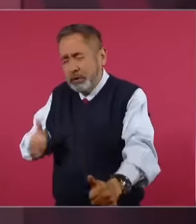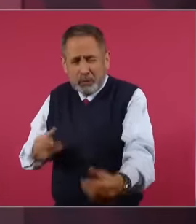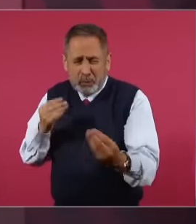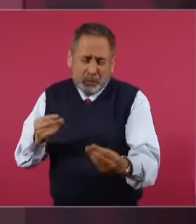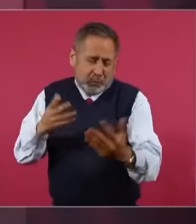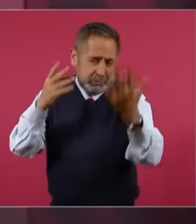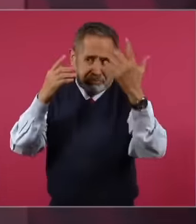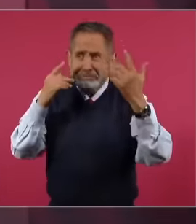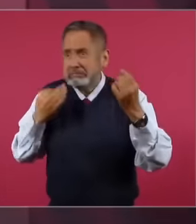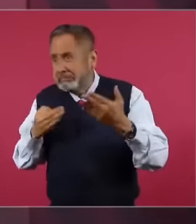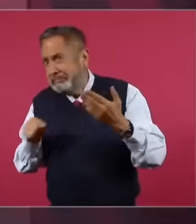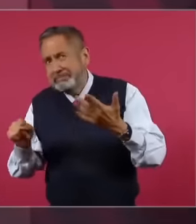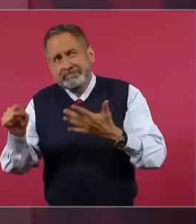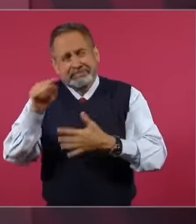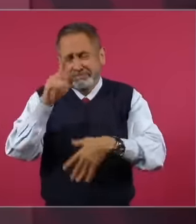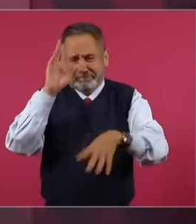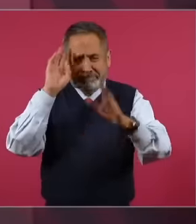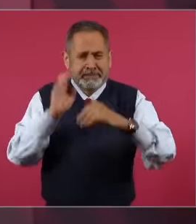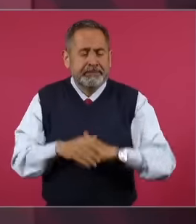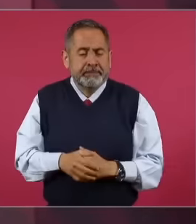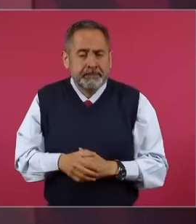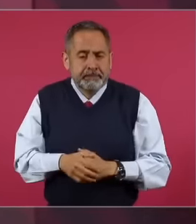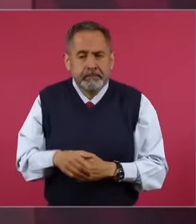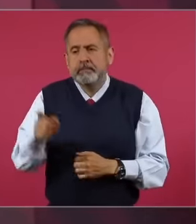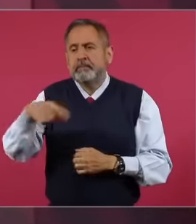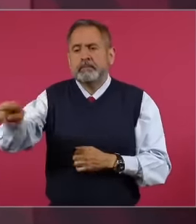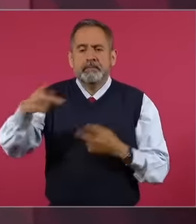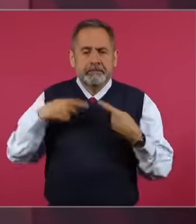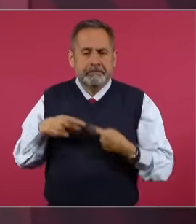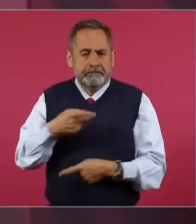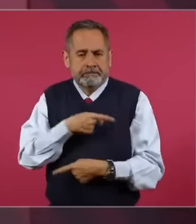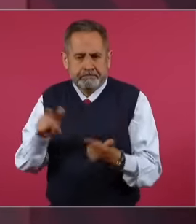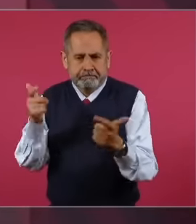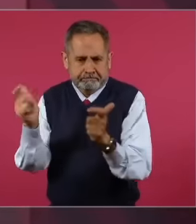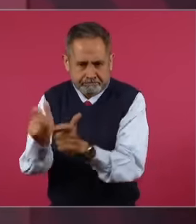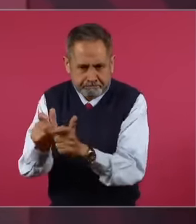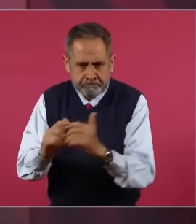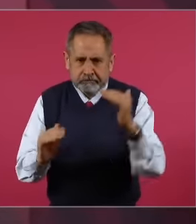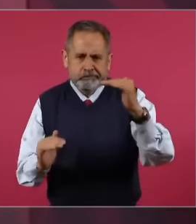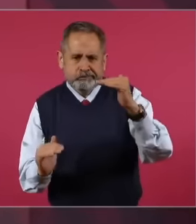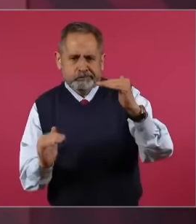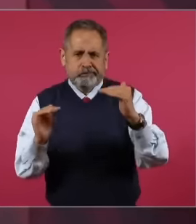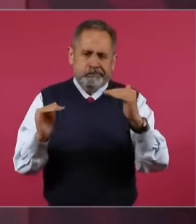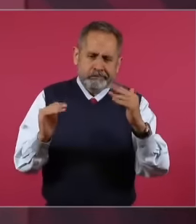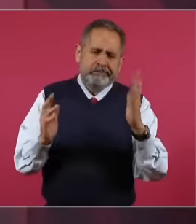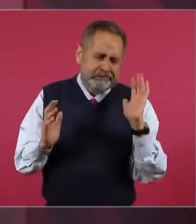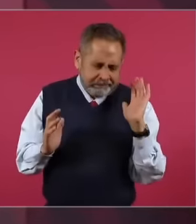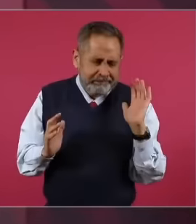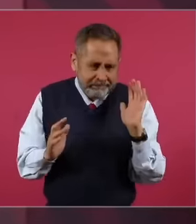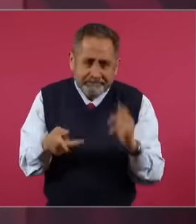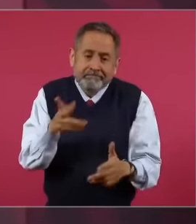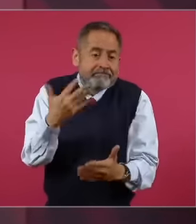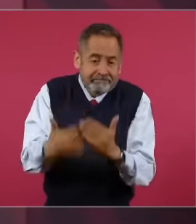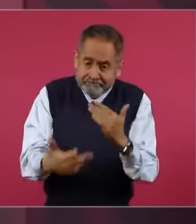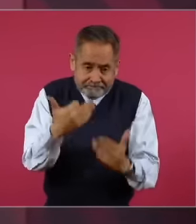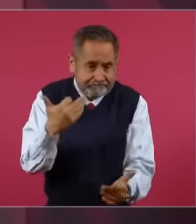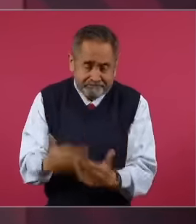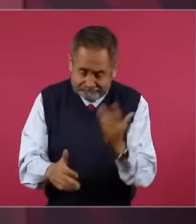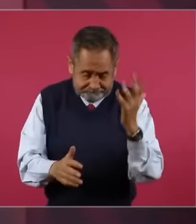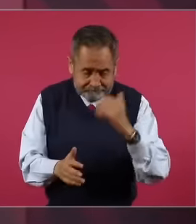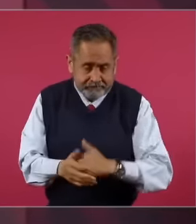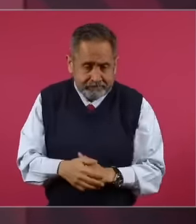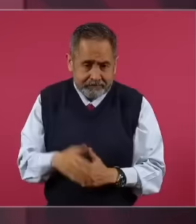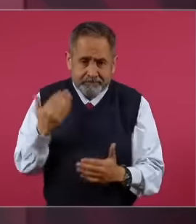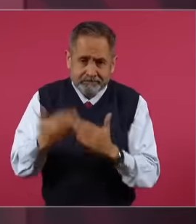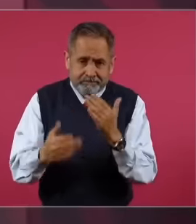possible to reduce poverty reduce the inequality but more is needed